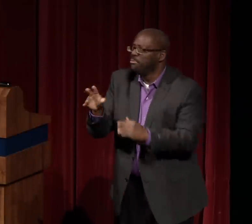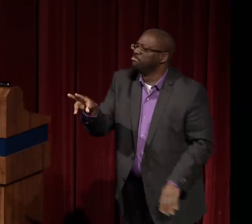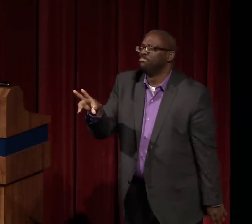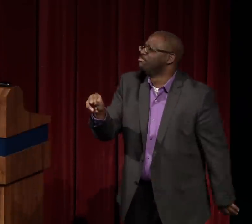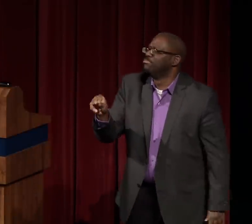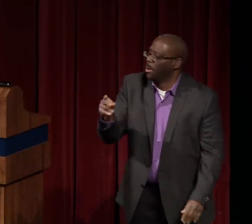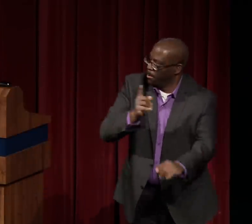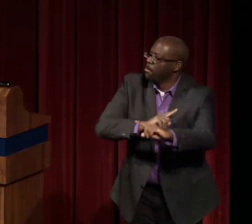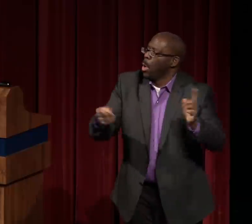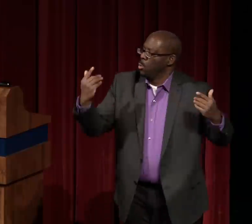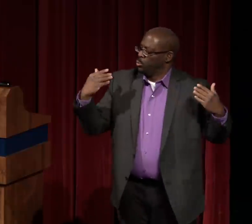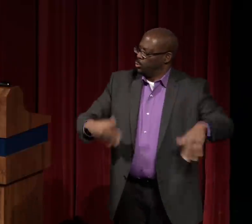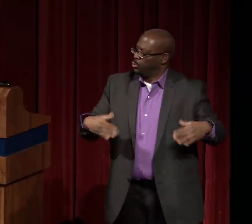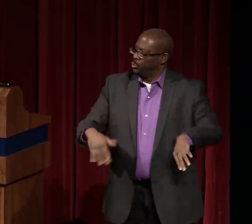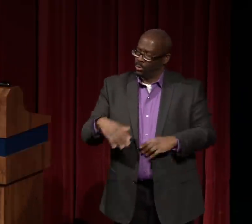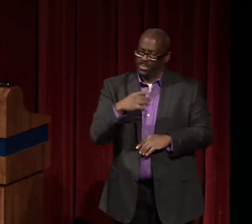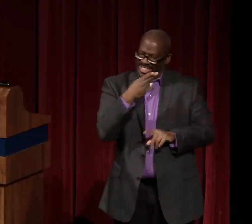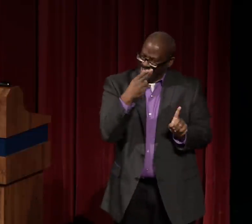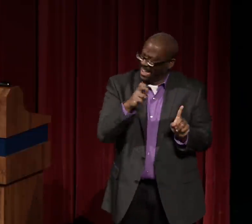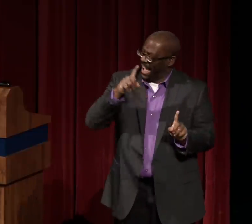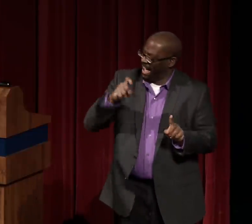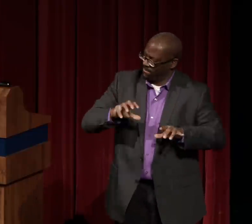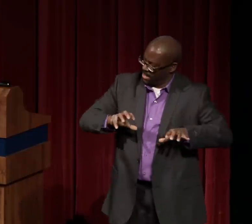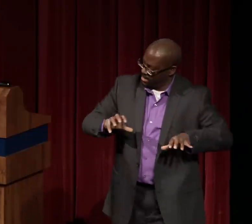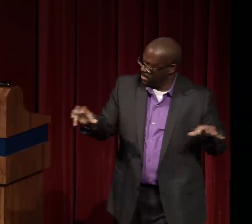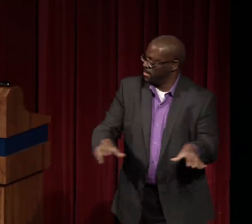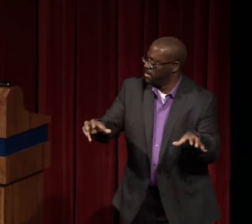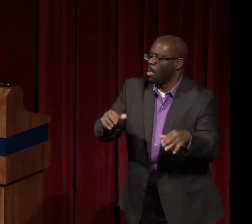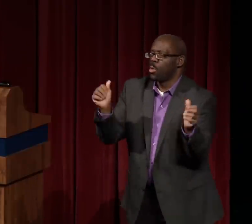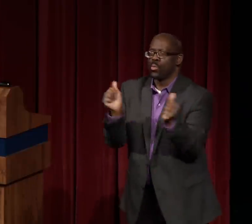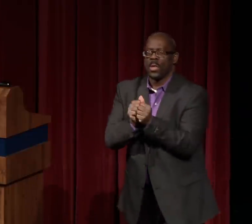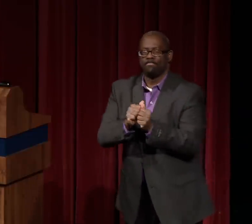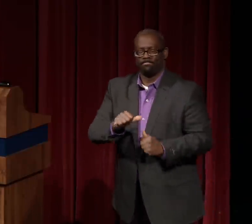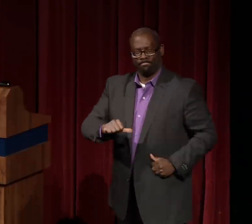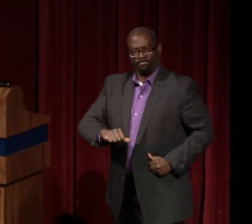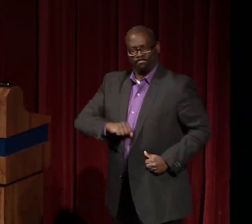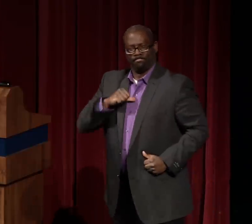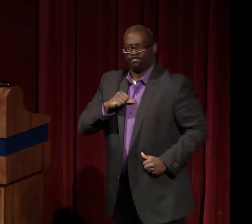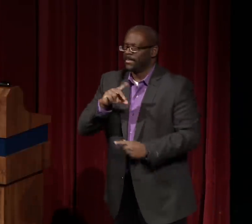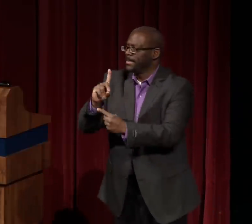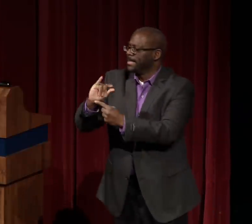then that stereotype would be applied to every black man who wanted to enter the sport.